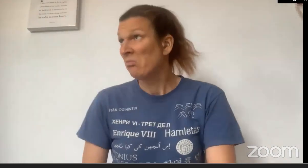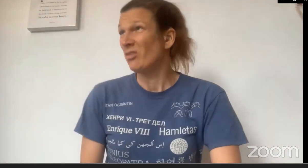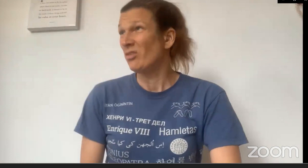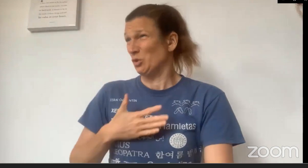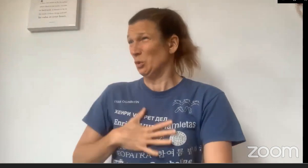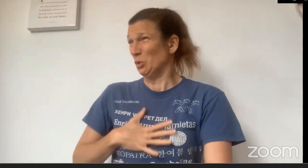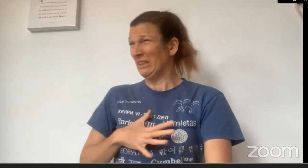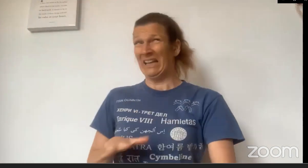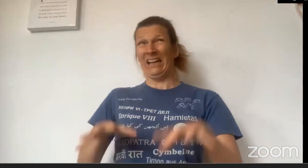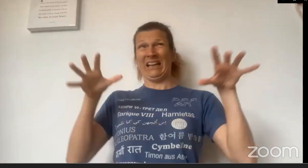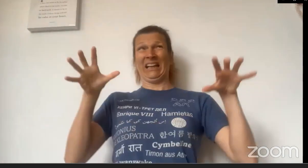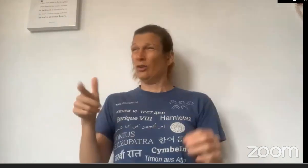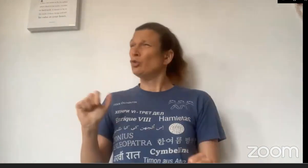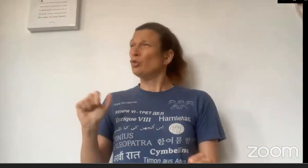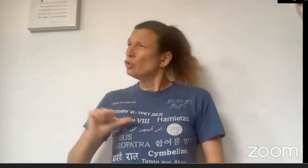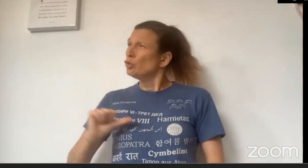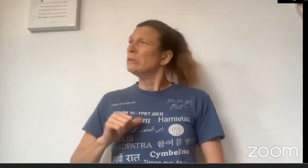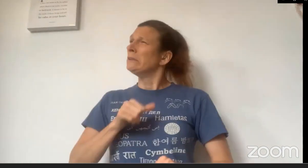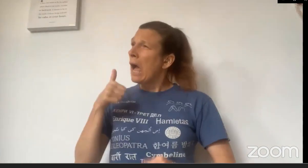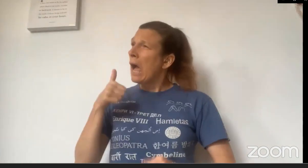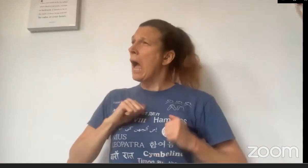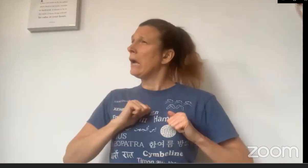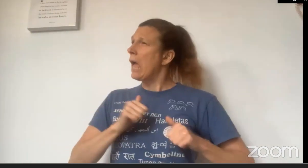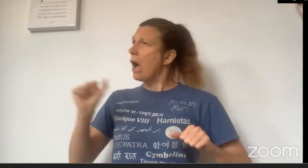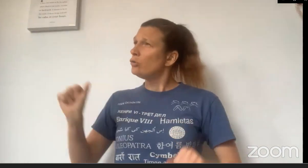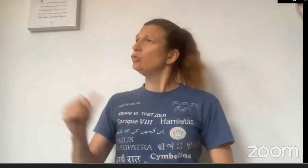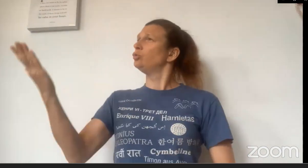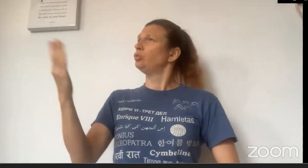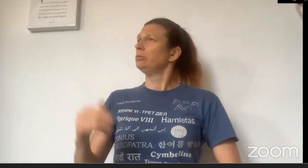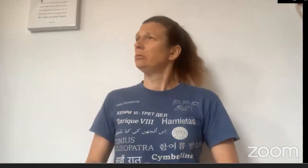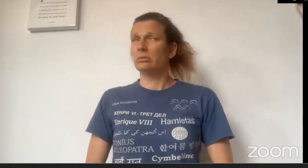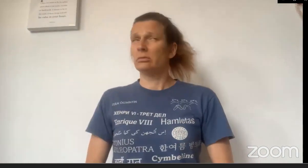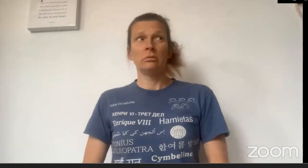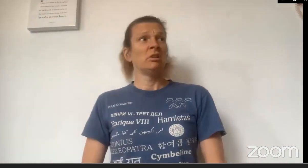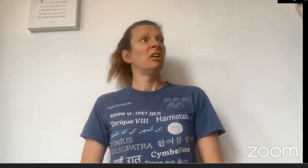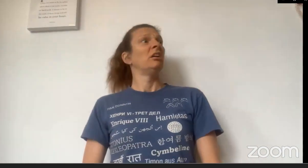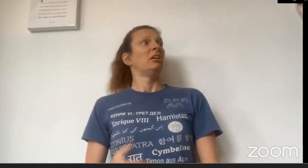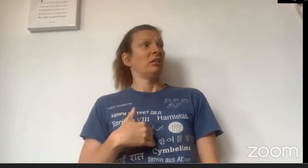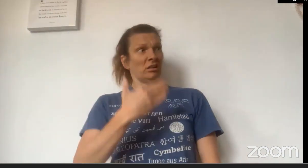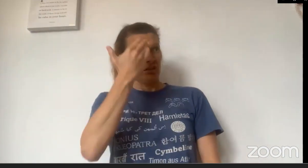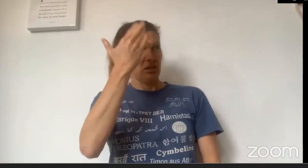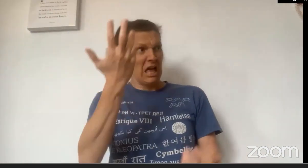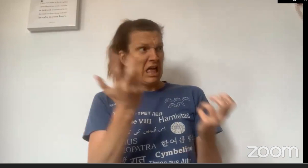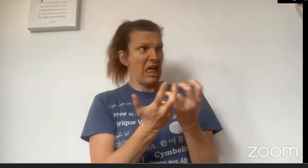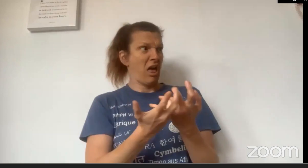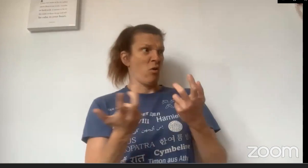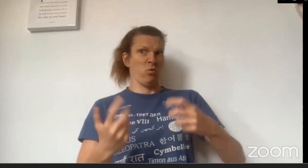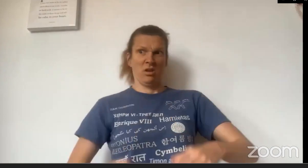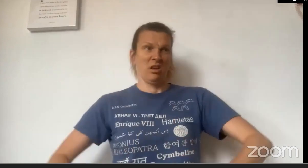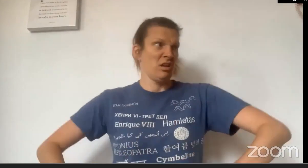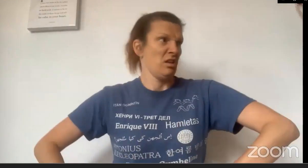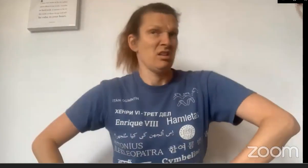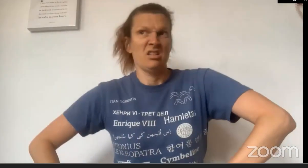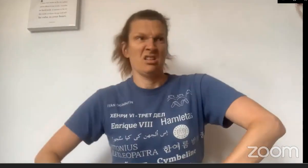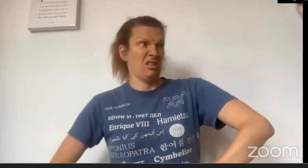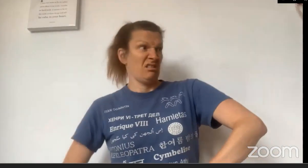"I'm not bothered about you! You should be nice and kind to people."